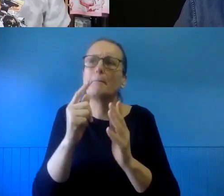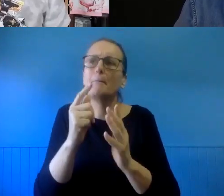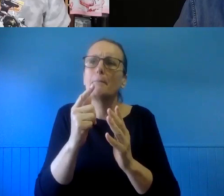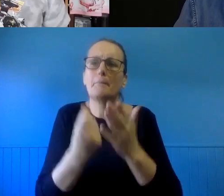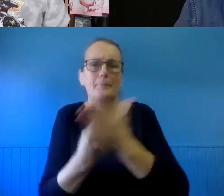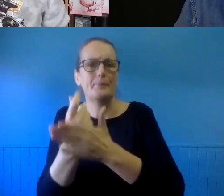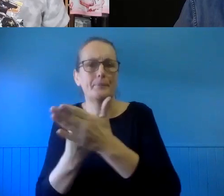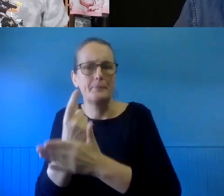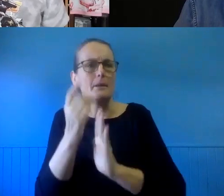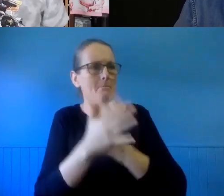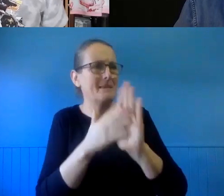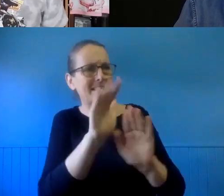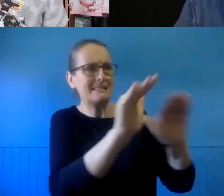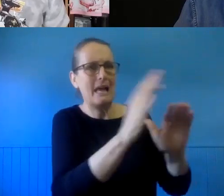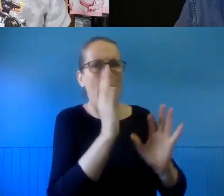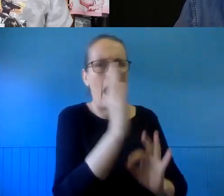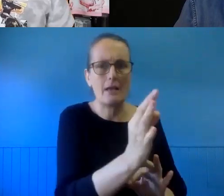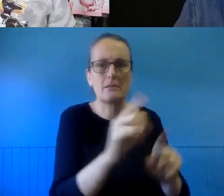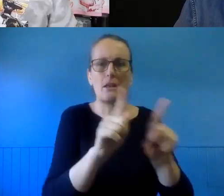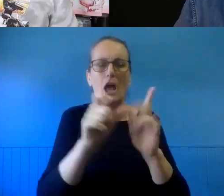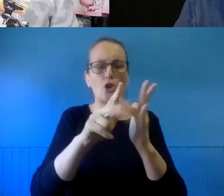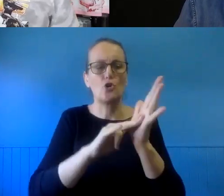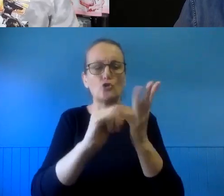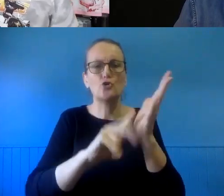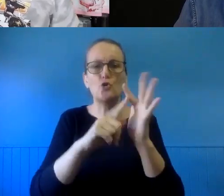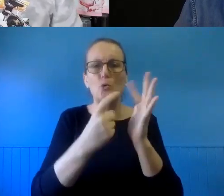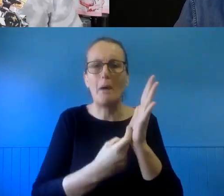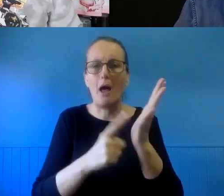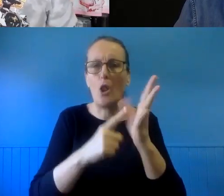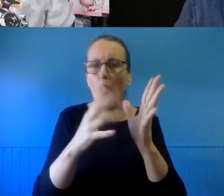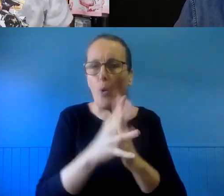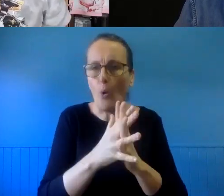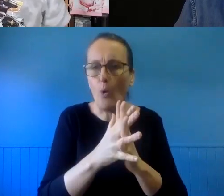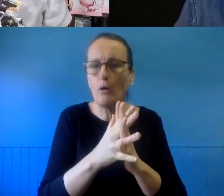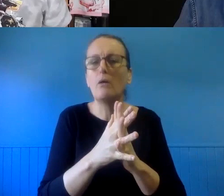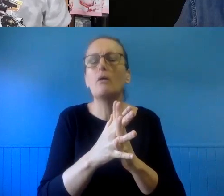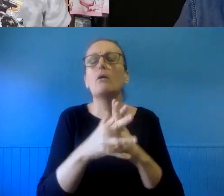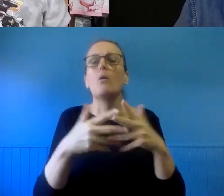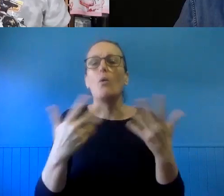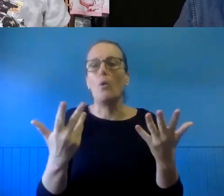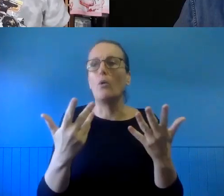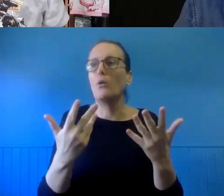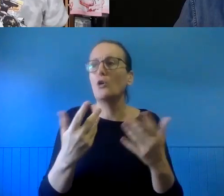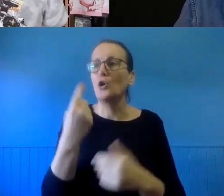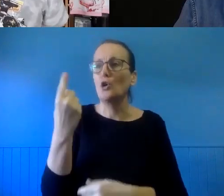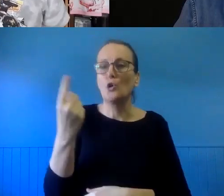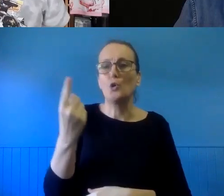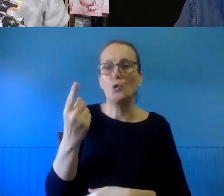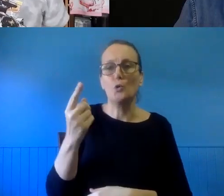consumer law and somebody with a reputation capable of imparting an endorsement in something.